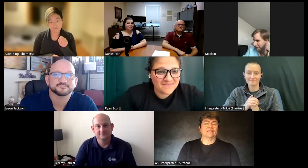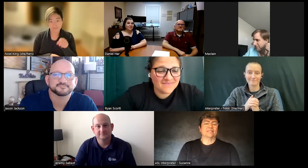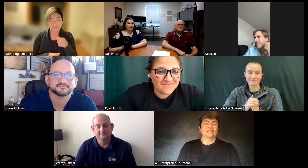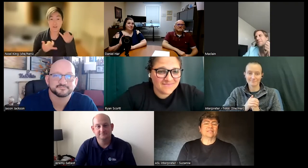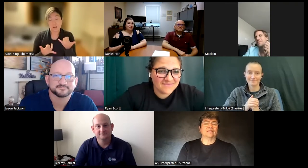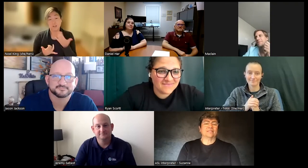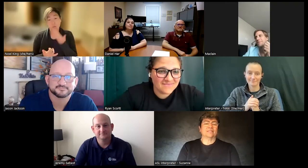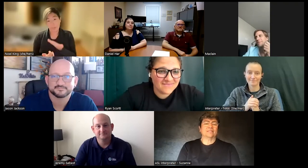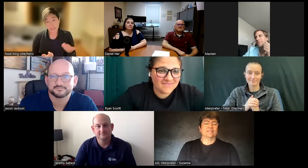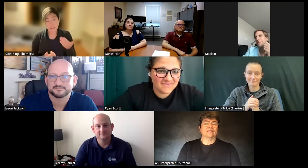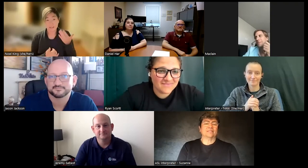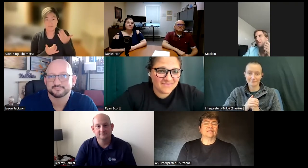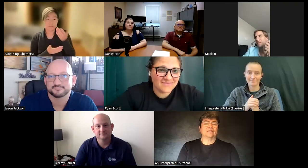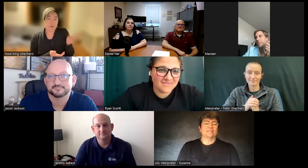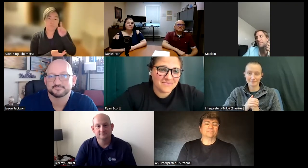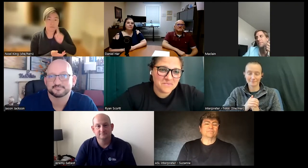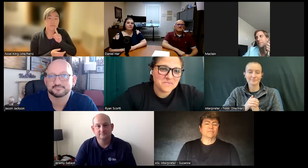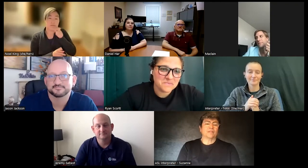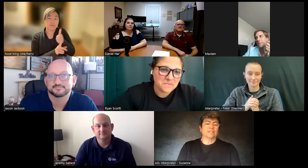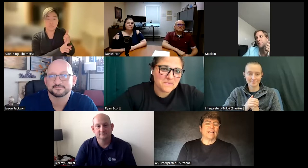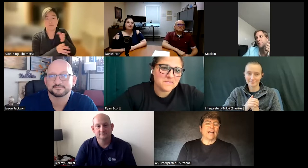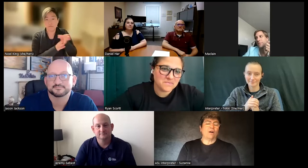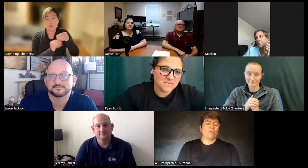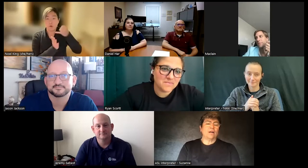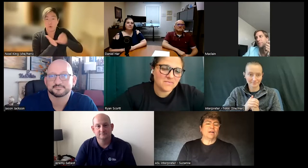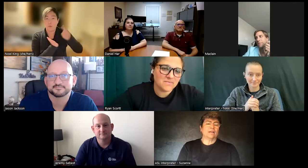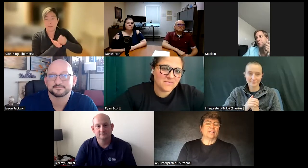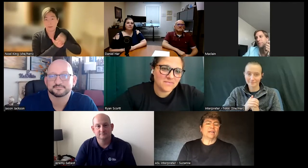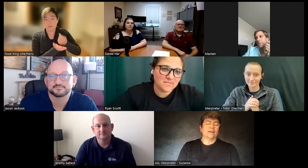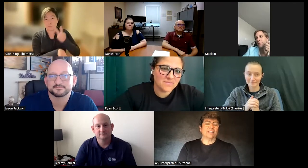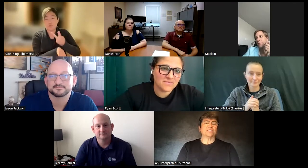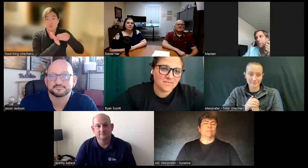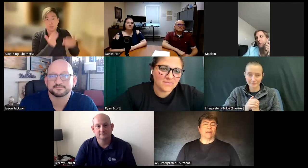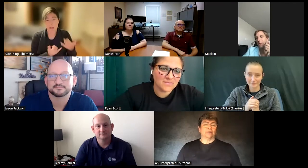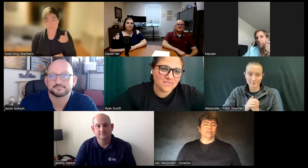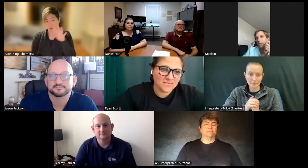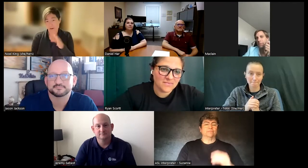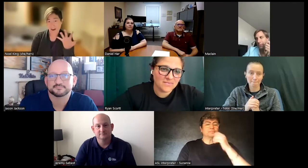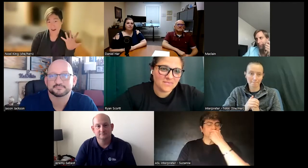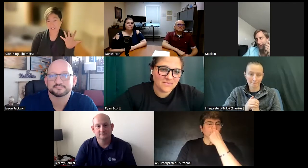yes this is Noelle now uh things are better